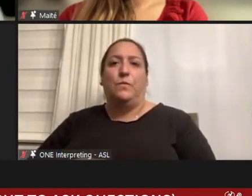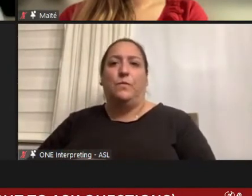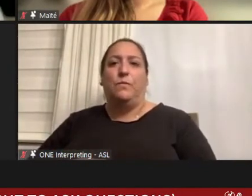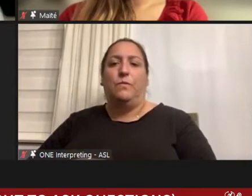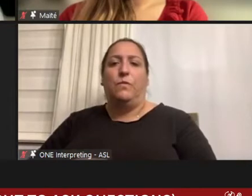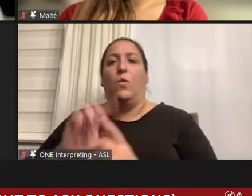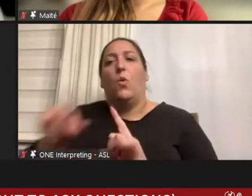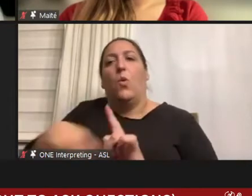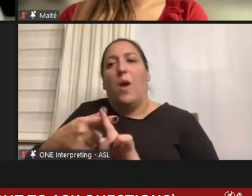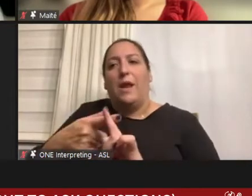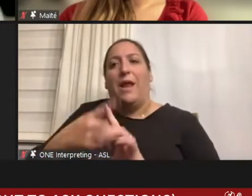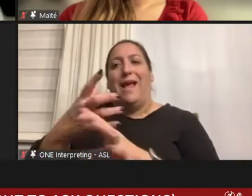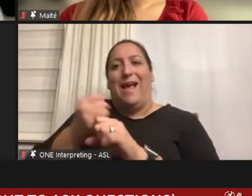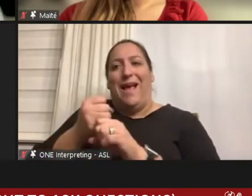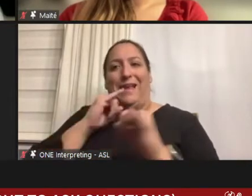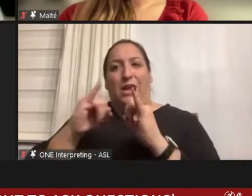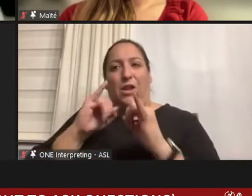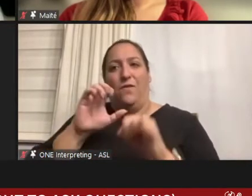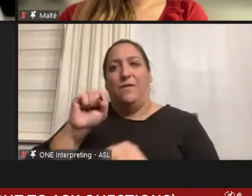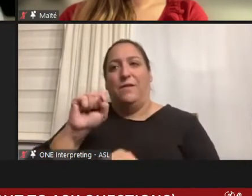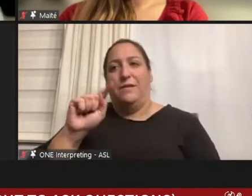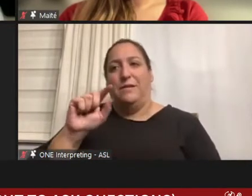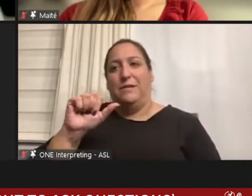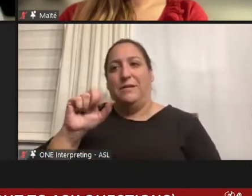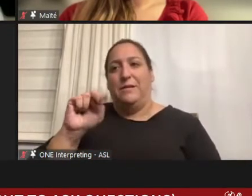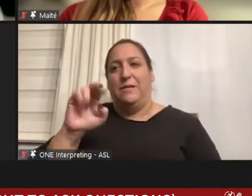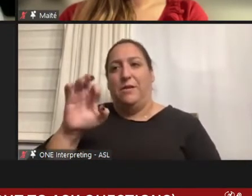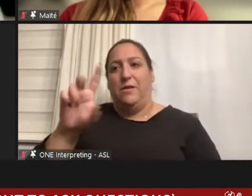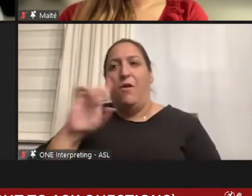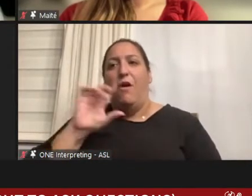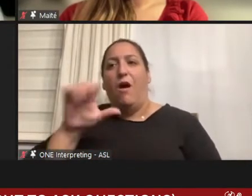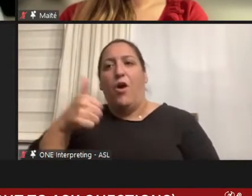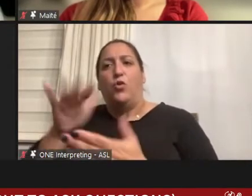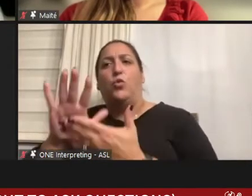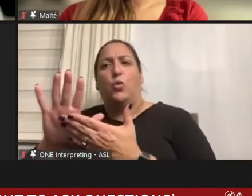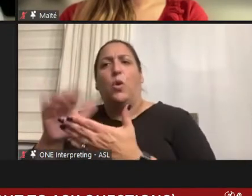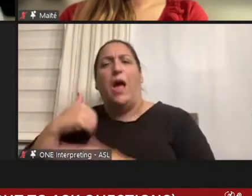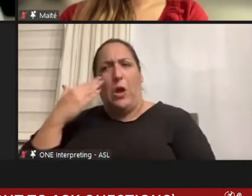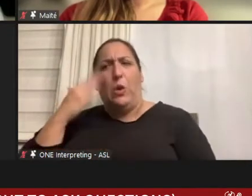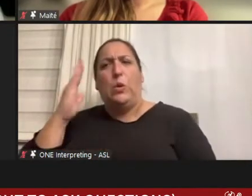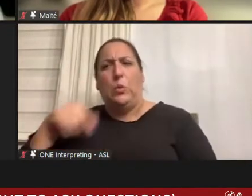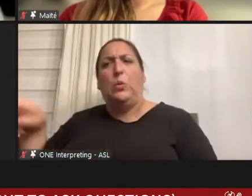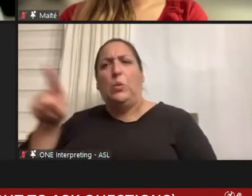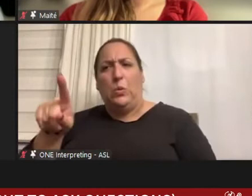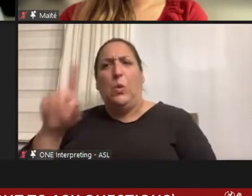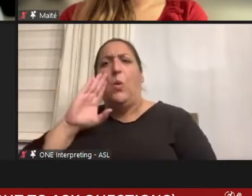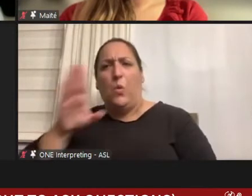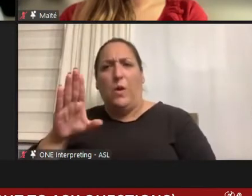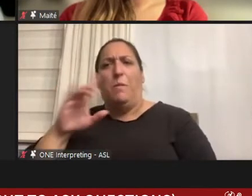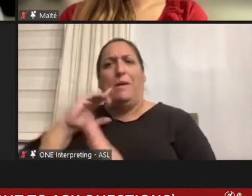knew at Stanford and some the other schools that were at the top of the list were I wanted to go,